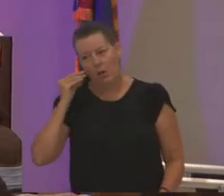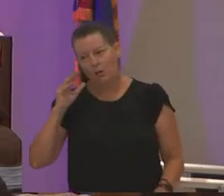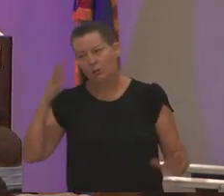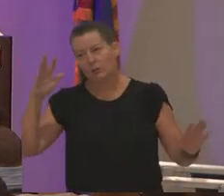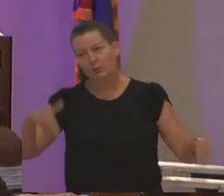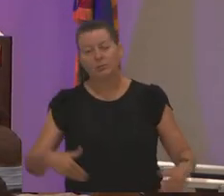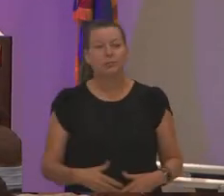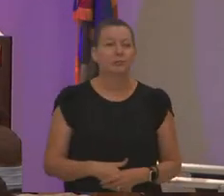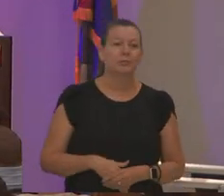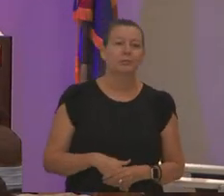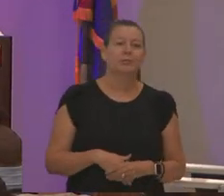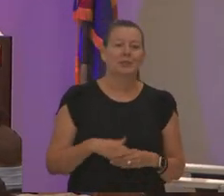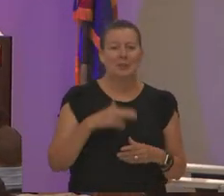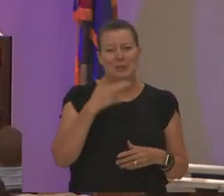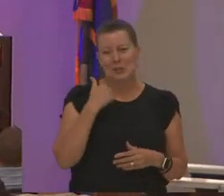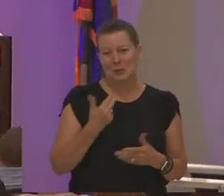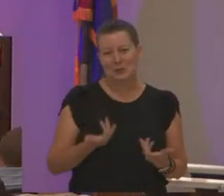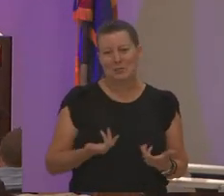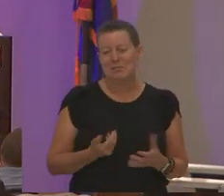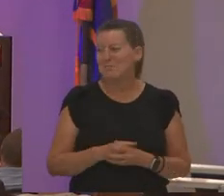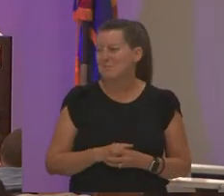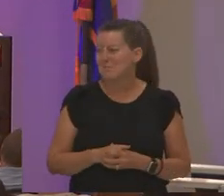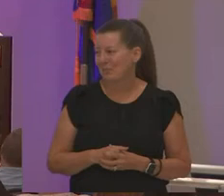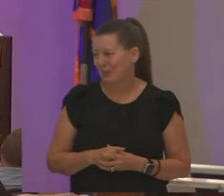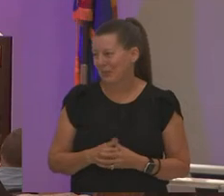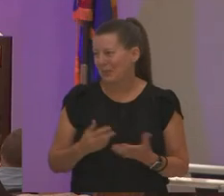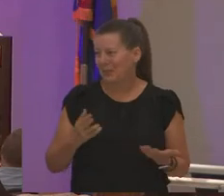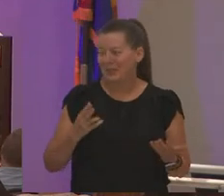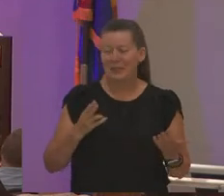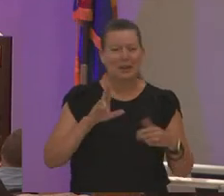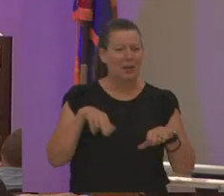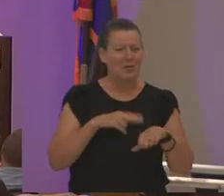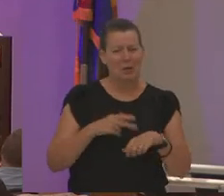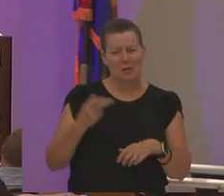and i thought it was so cute and of course we're just laughing you know what i mean